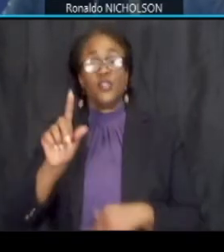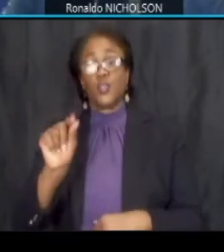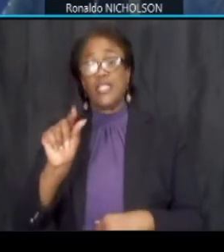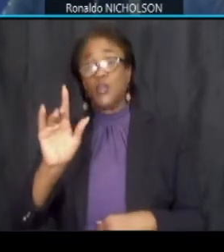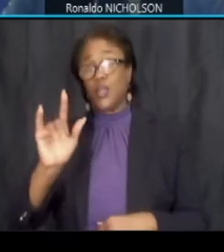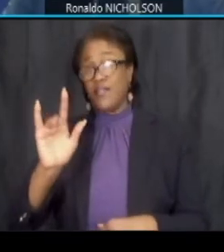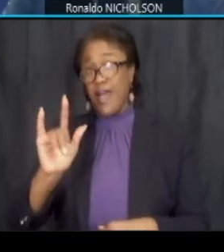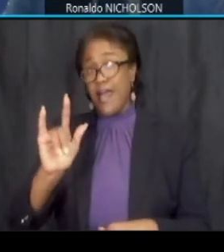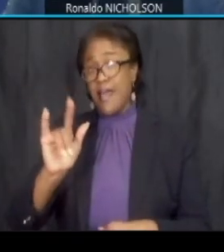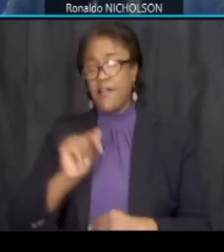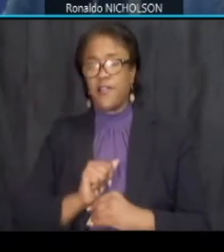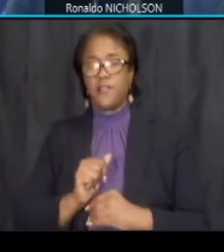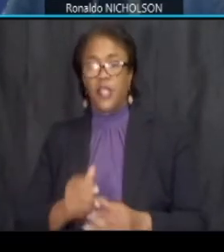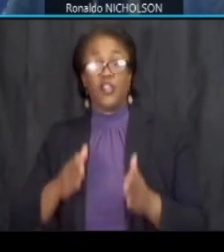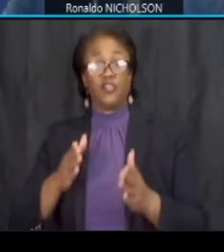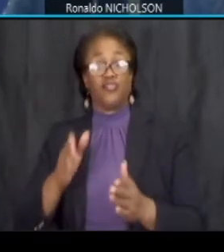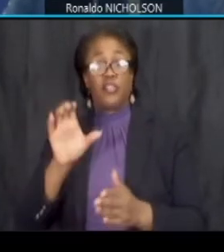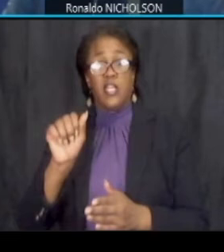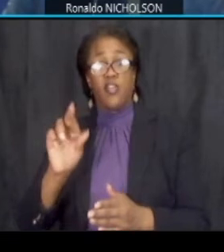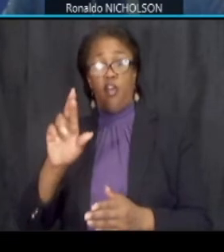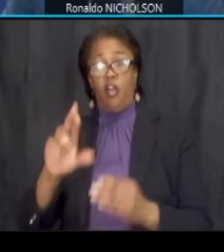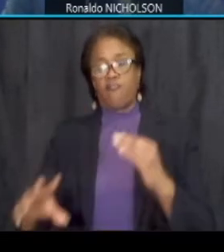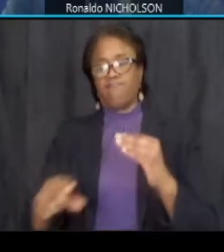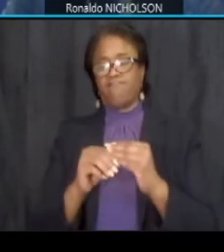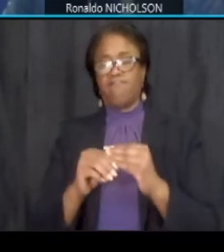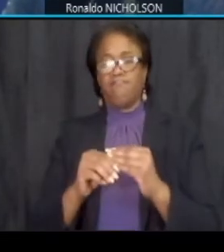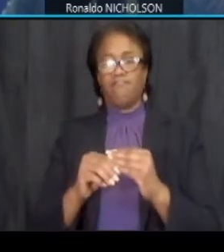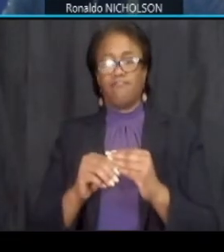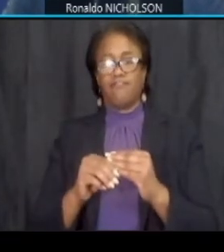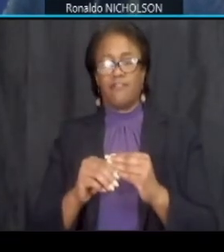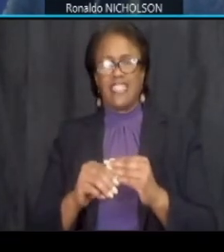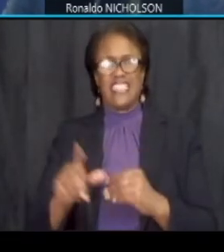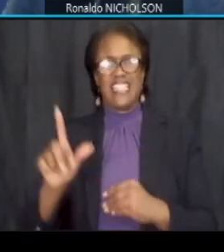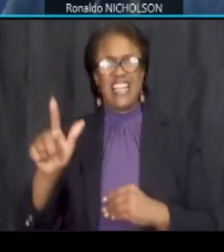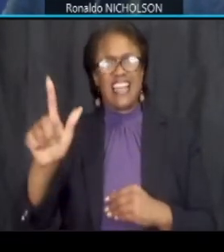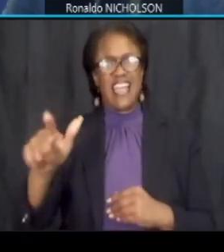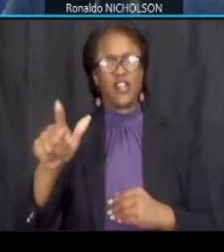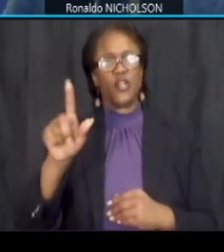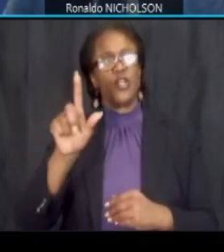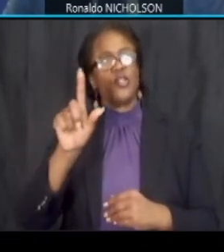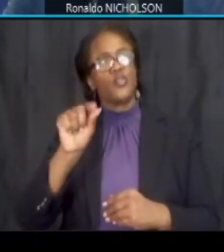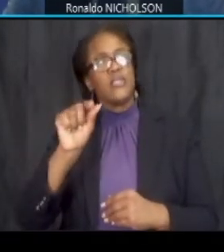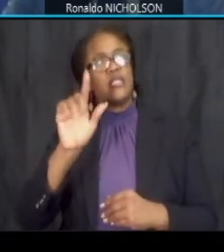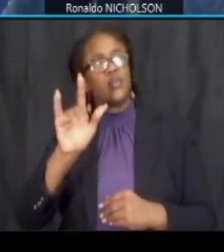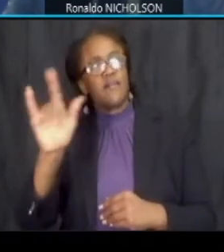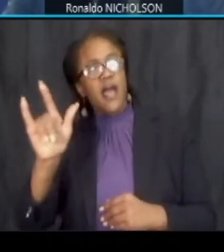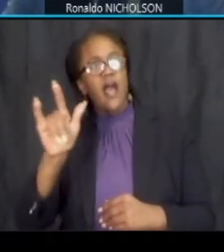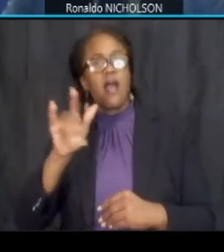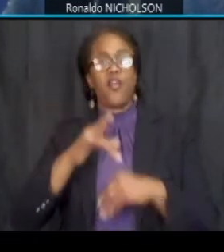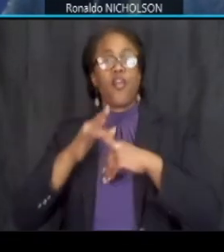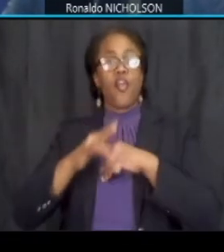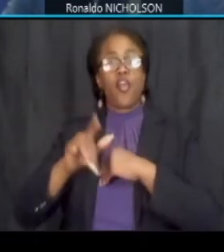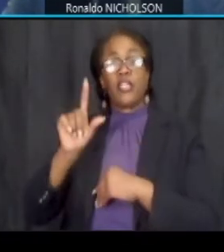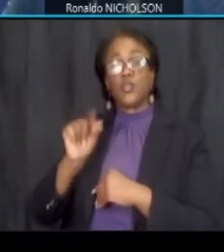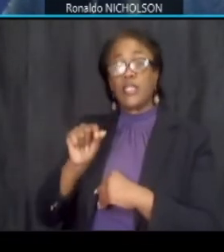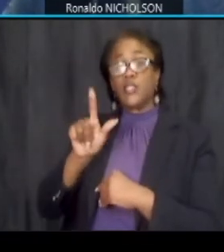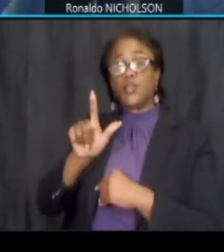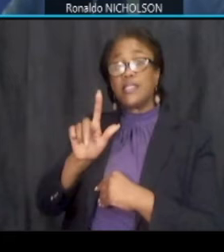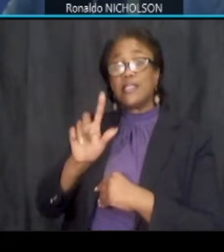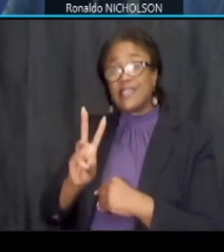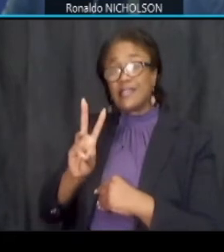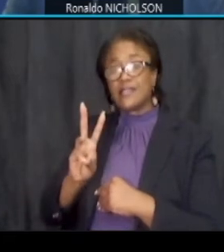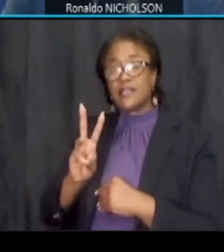the streetcar extension late 2025 early 2026 and then the certification and commissioning of